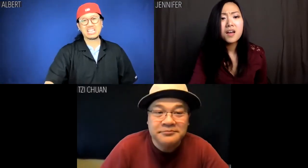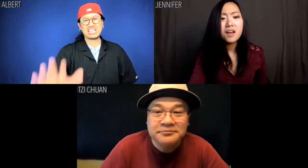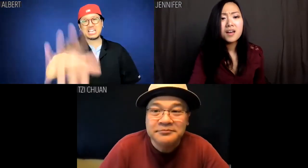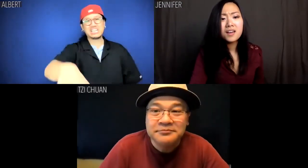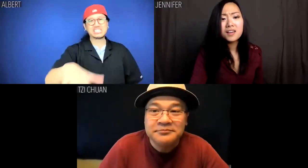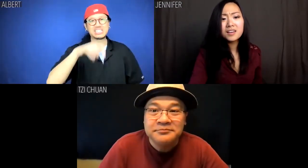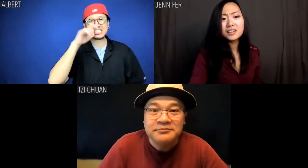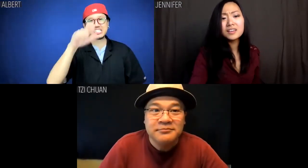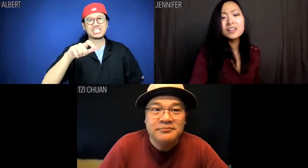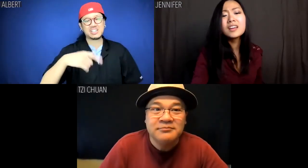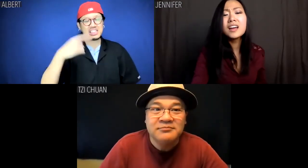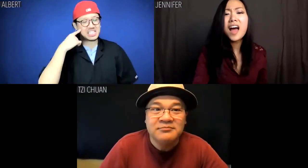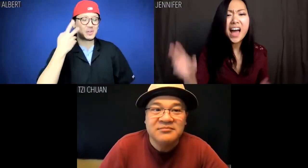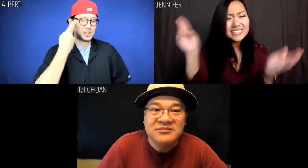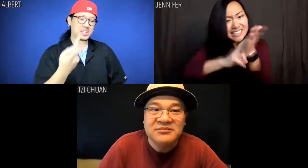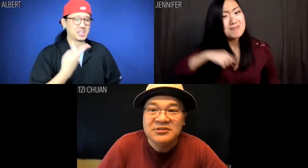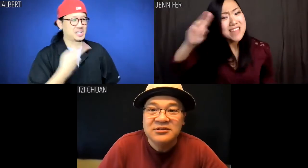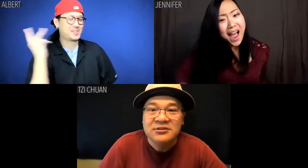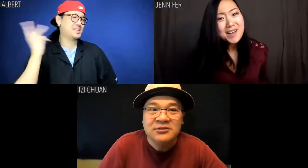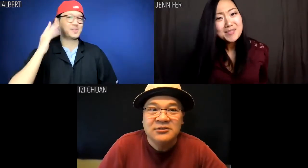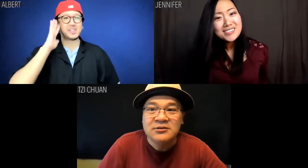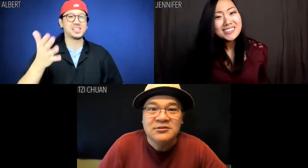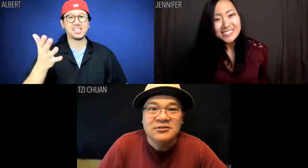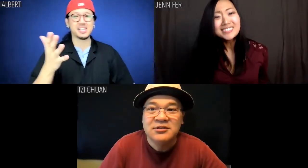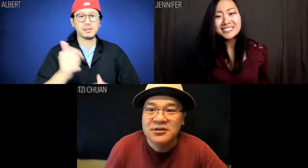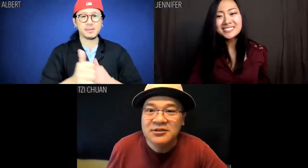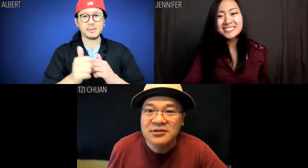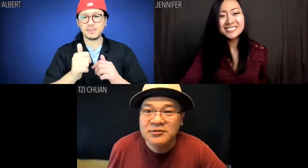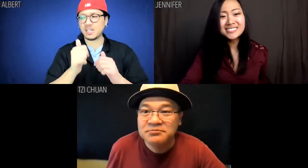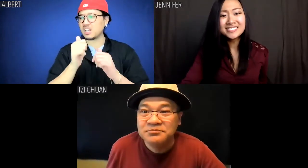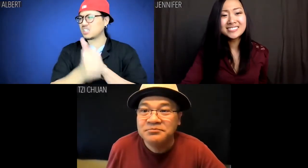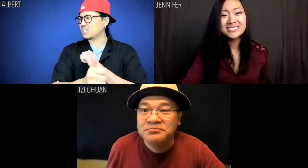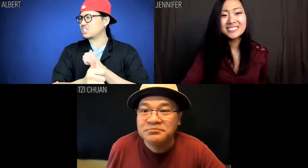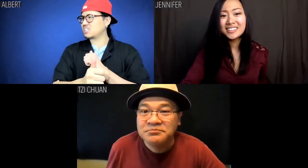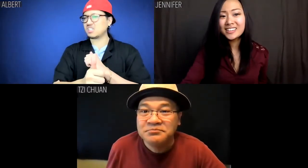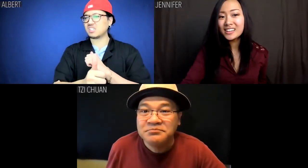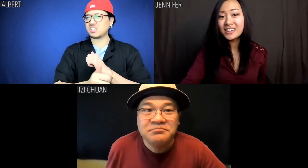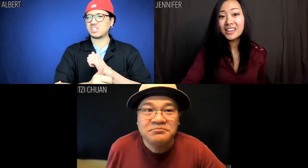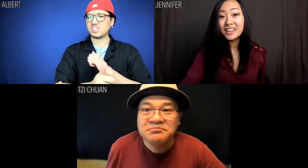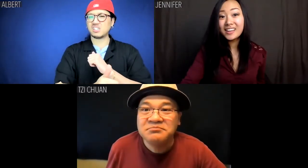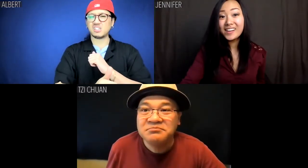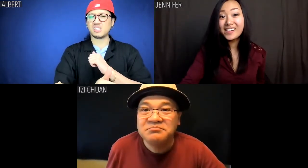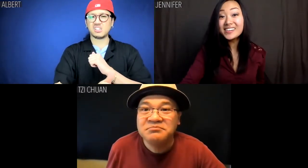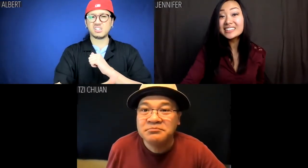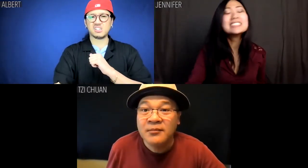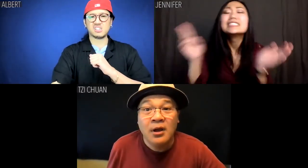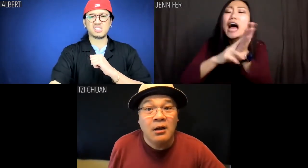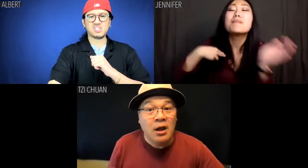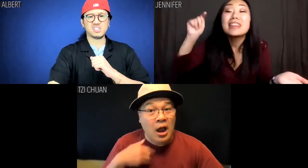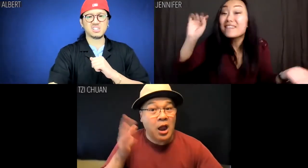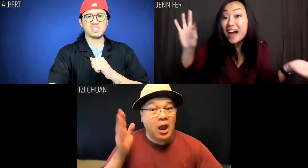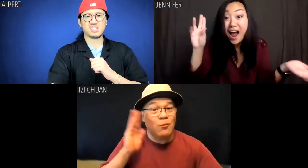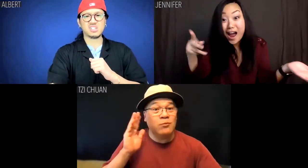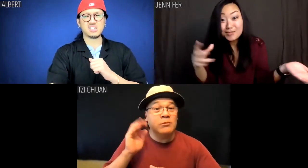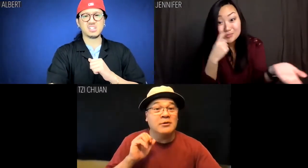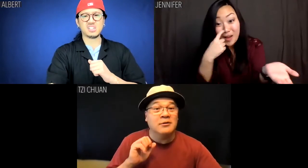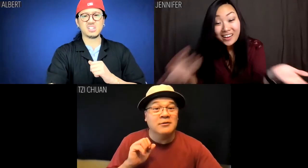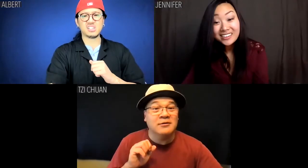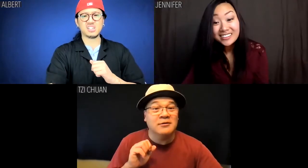Albert: Er, that won't be necessary. I think... Jennifer: Sign me up! Albert: ... we'll pass. Jennifer: Sign me the fuck up Tzi Chuan.